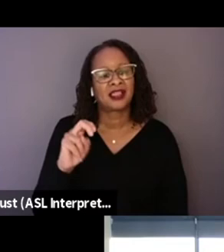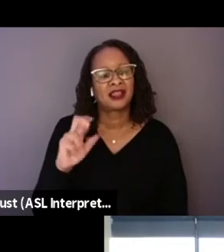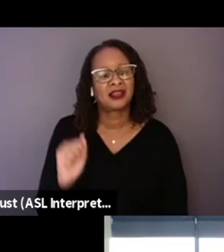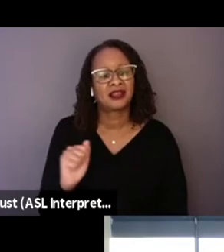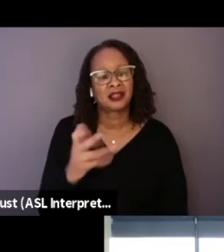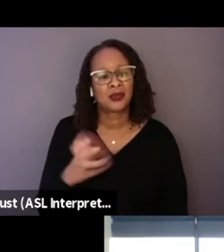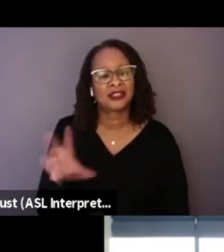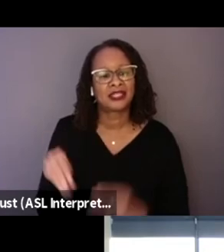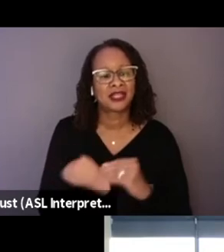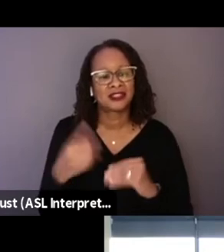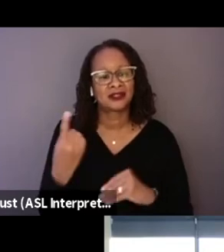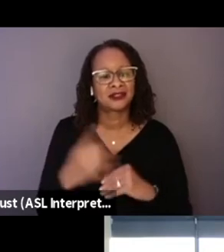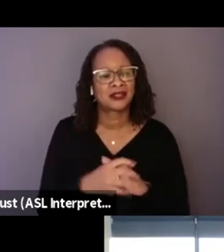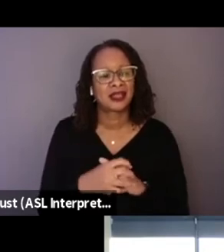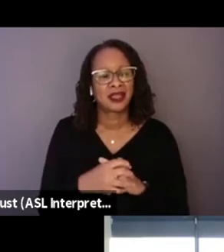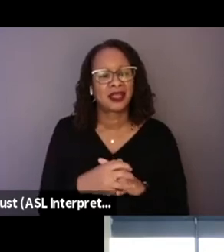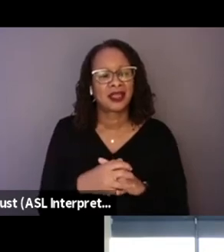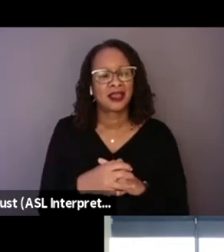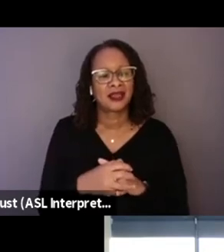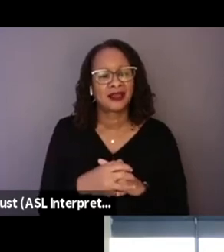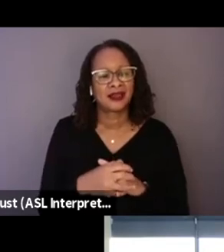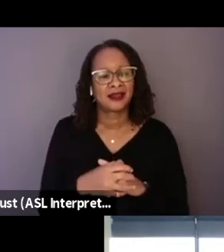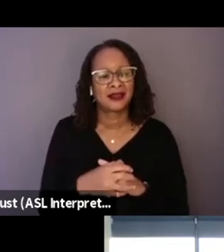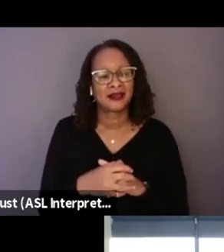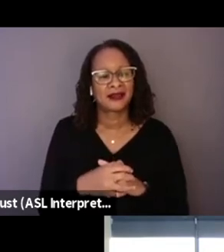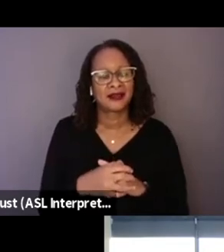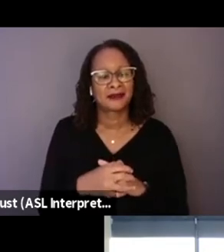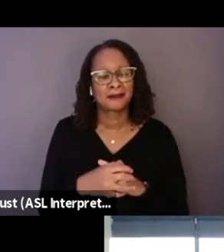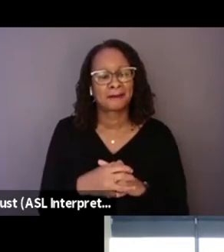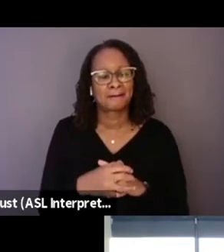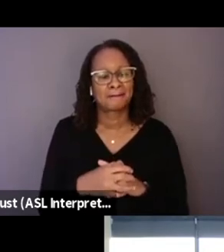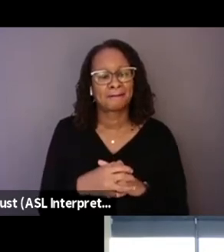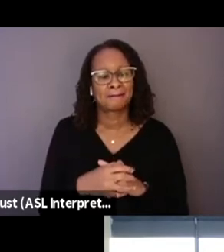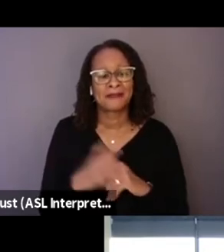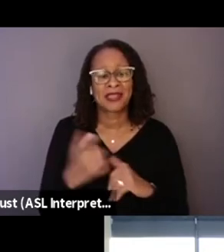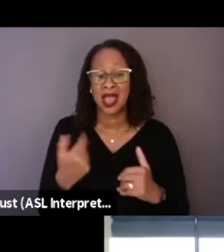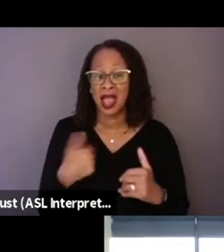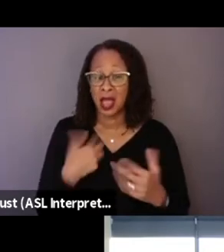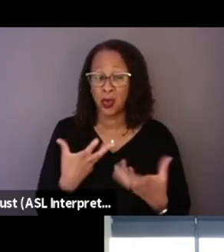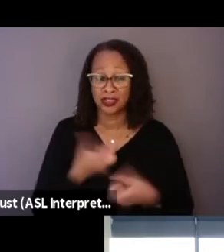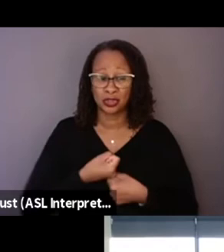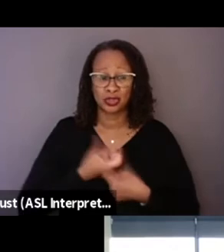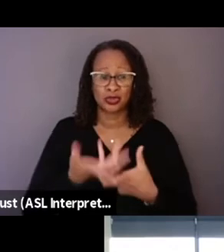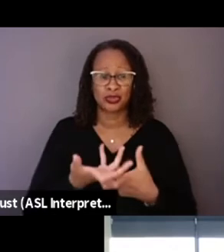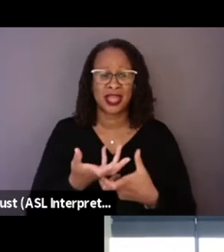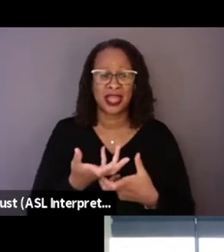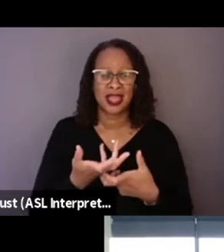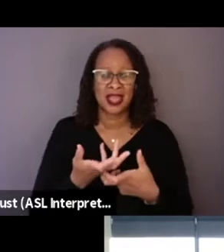Yeah. I was just gonna, it's just express that I disagree with something Alonso said,